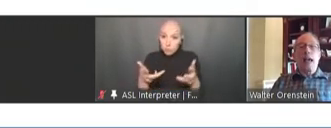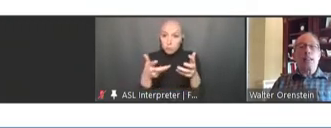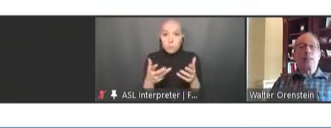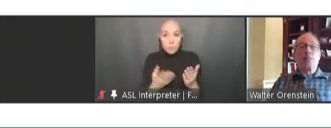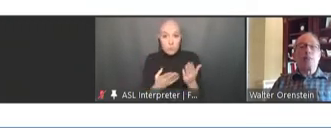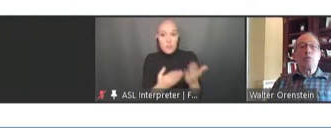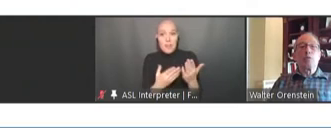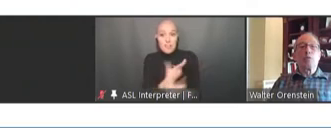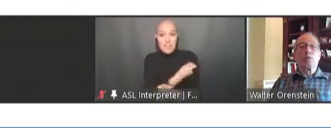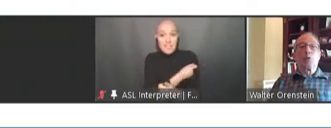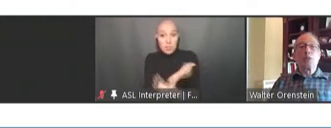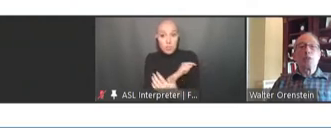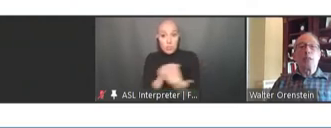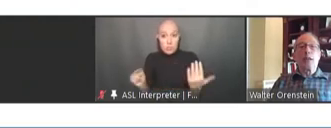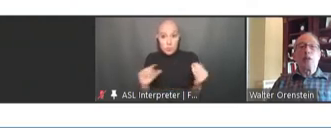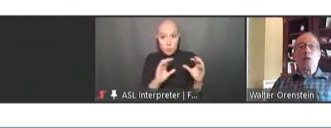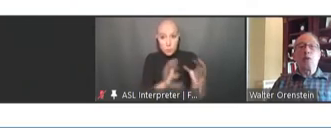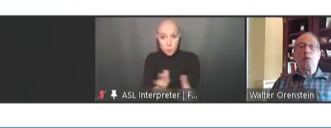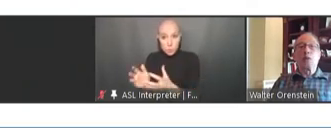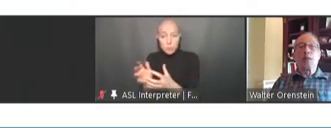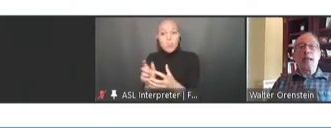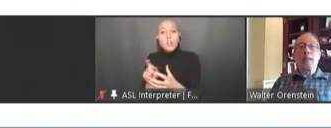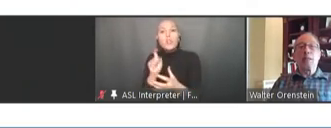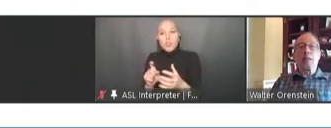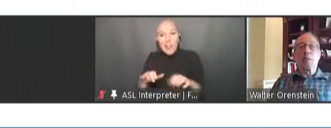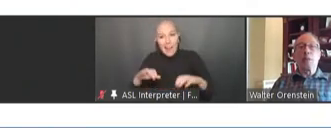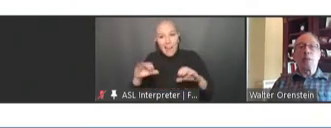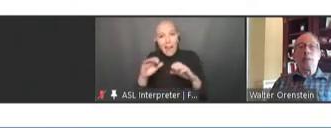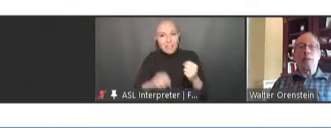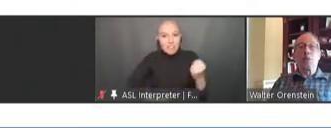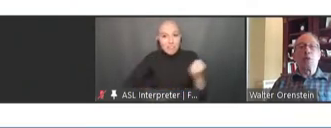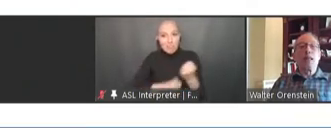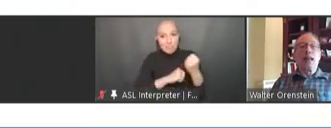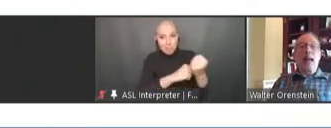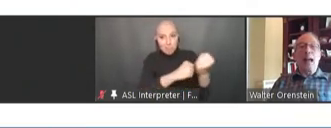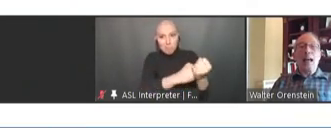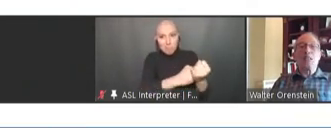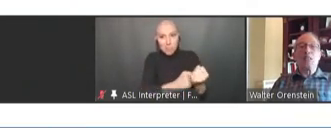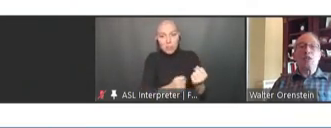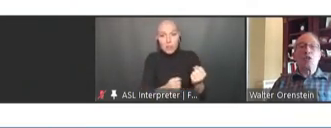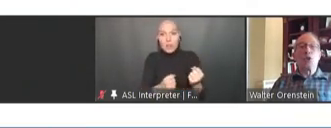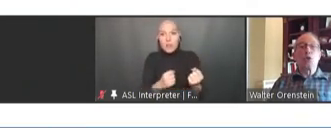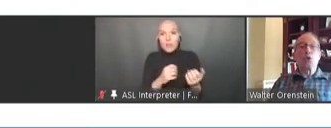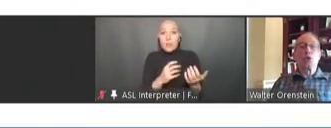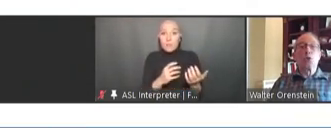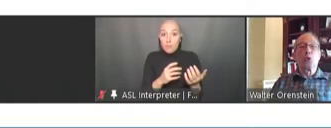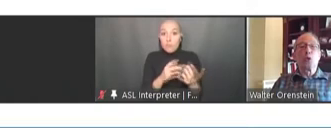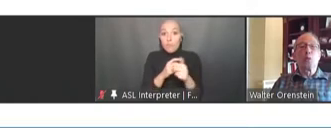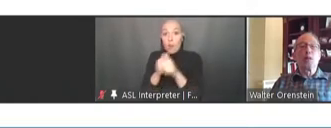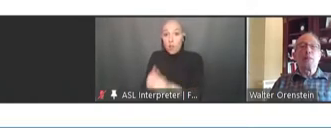actively reinforce that according to the ACIP schedule as the social norm,